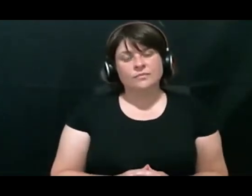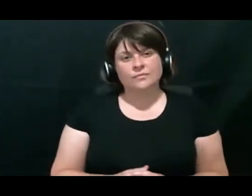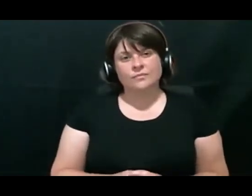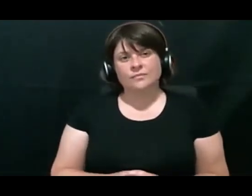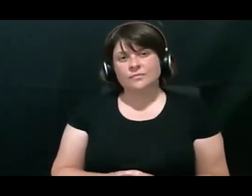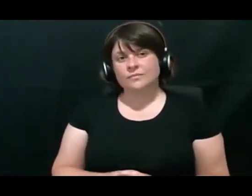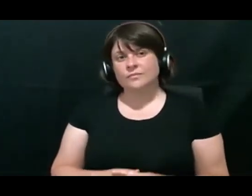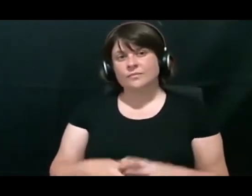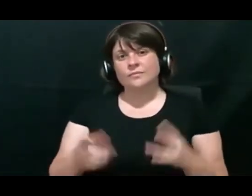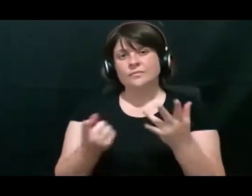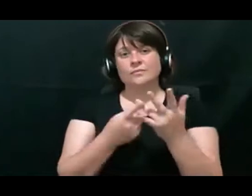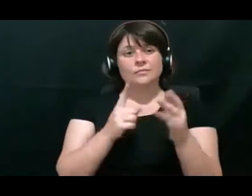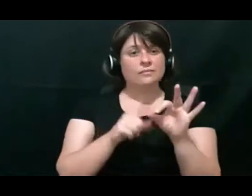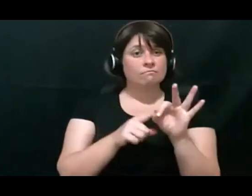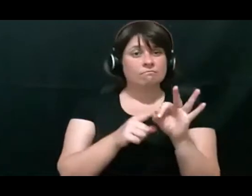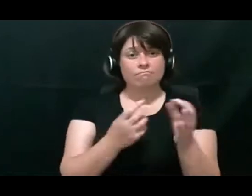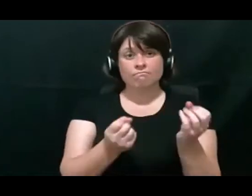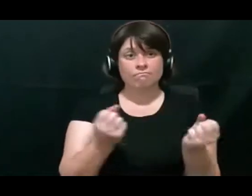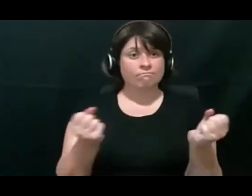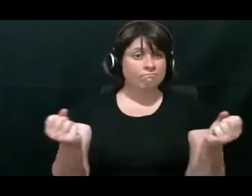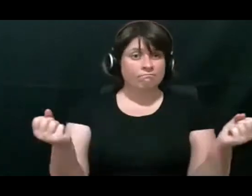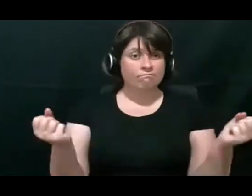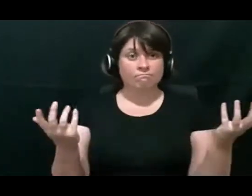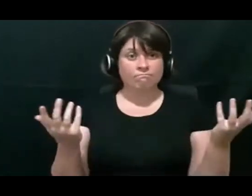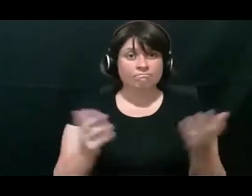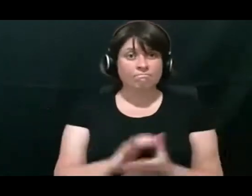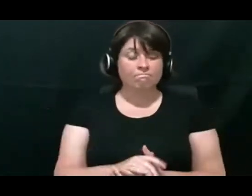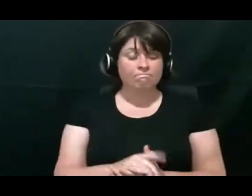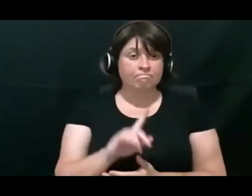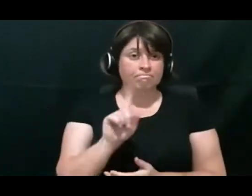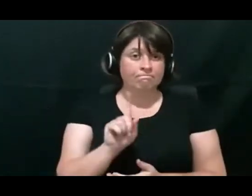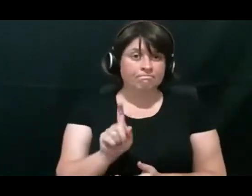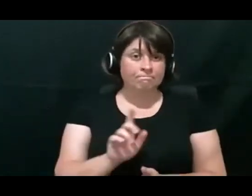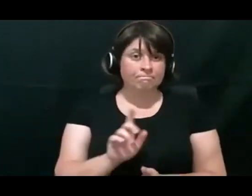Any other questions?